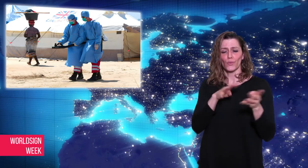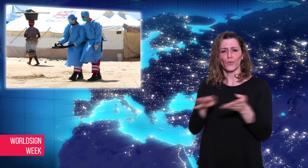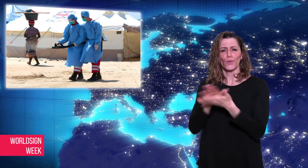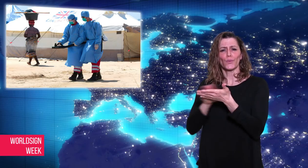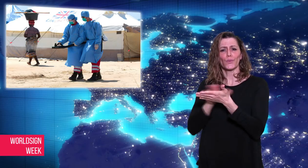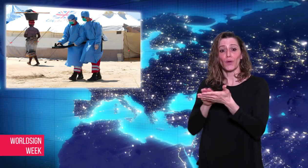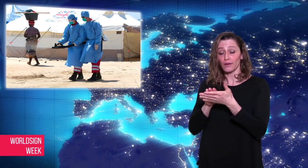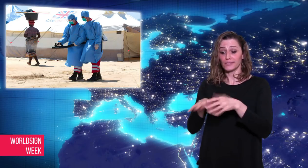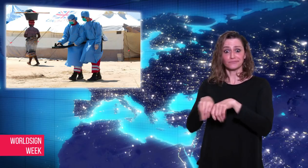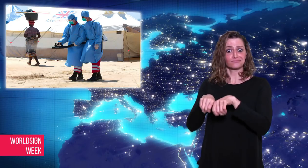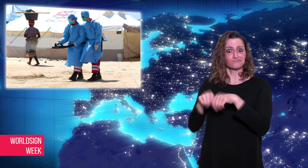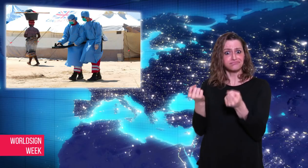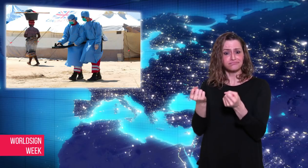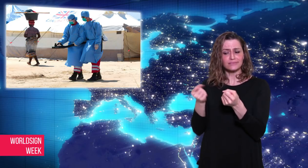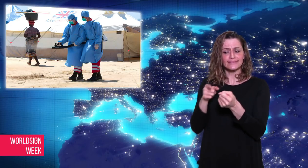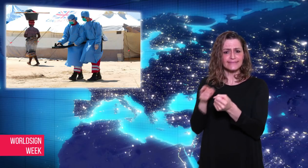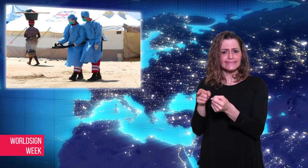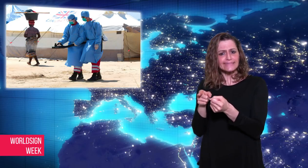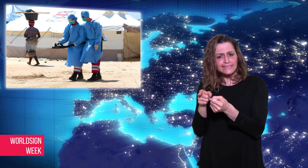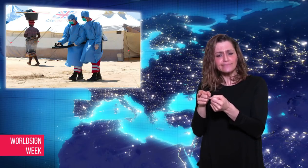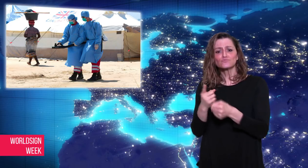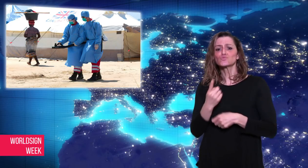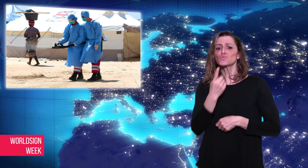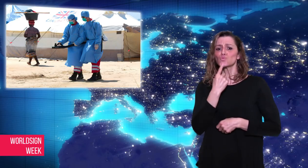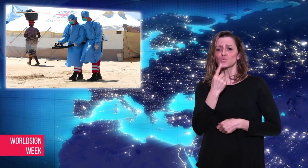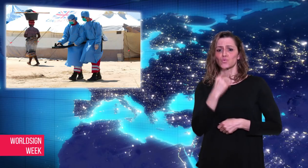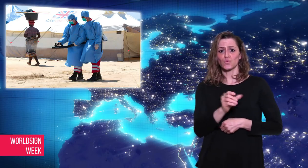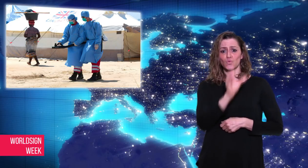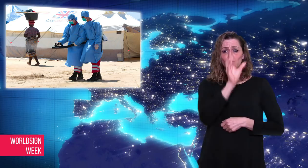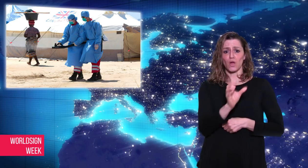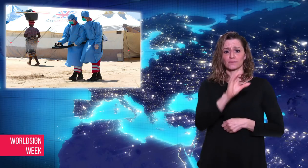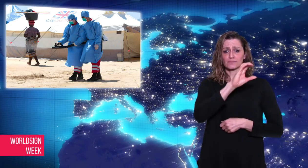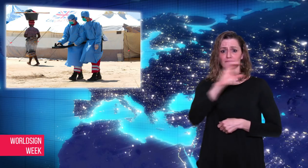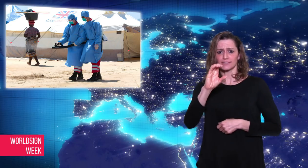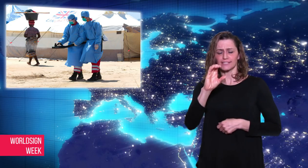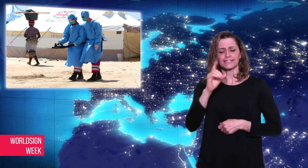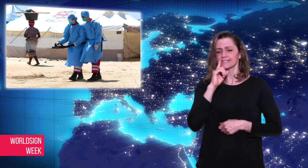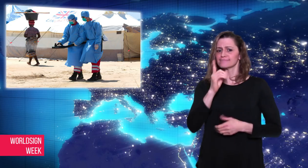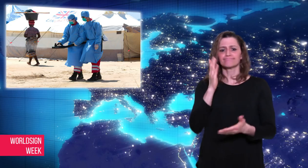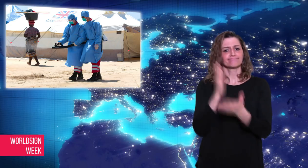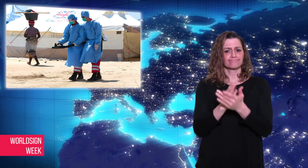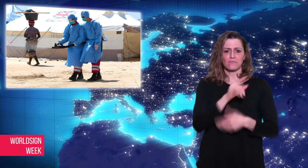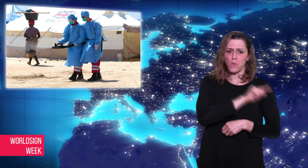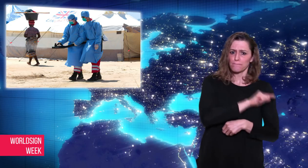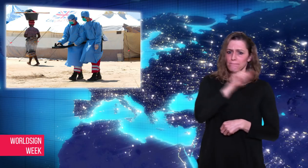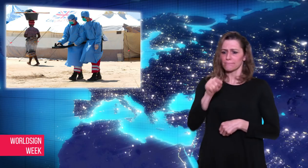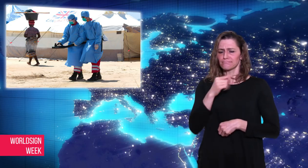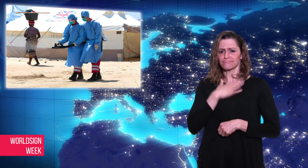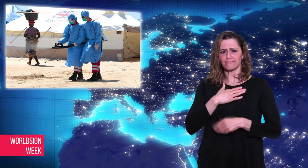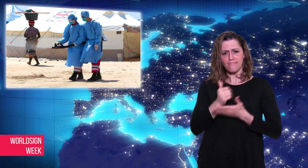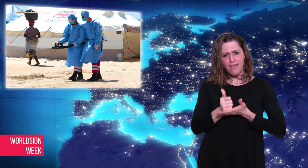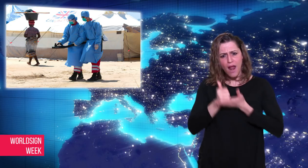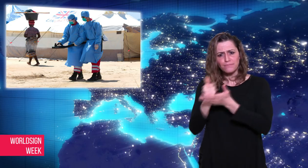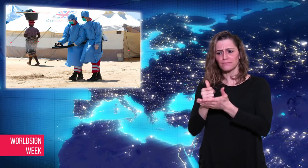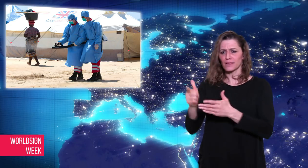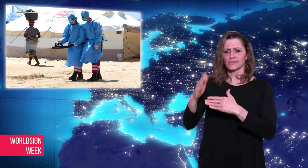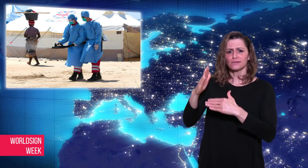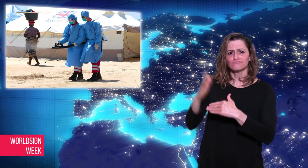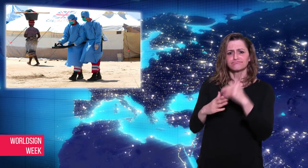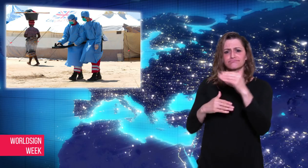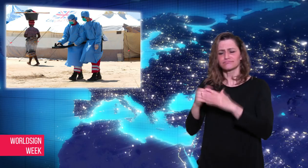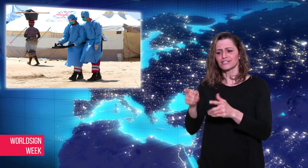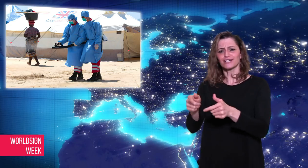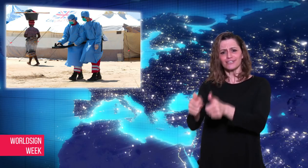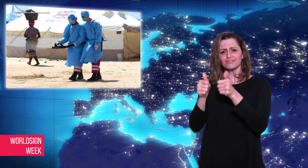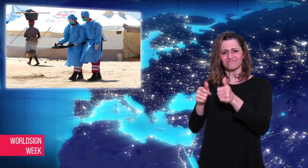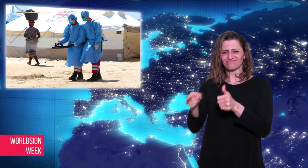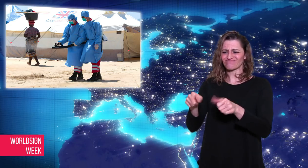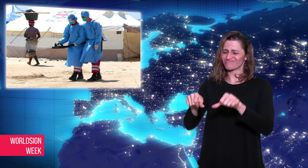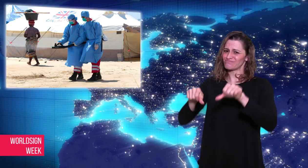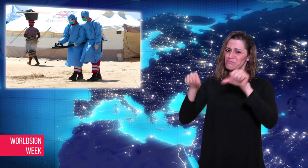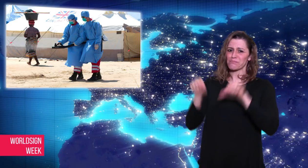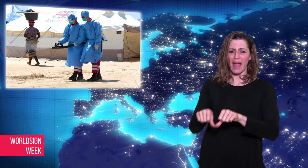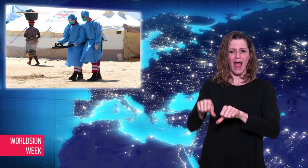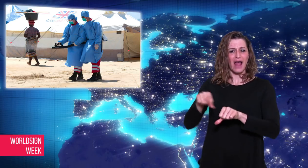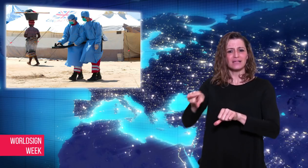The Red Cross came to help construct better water system